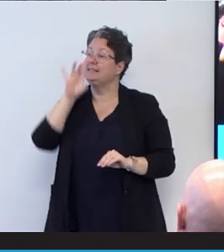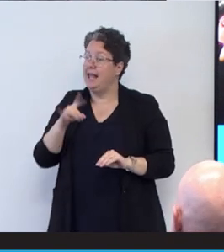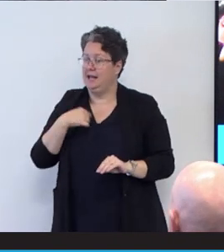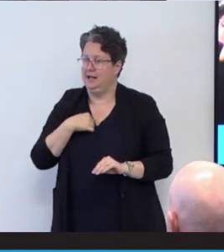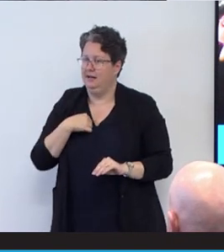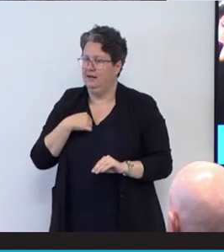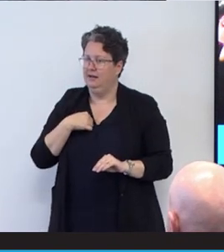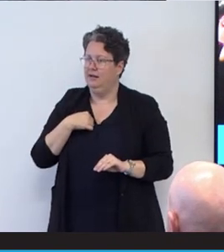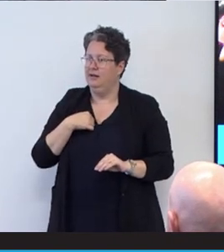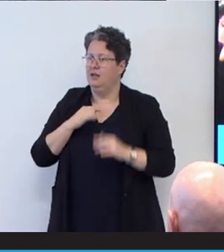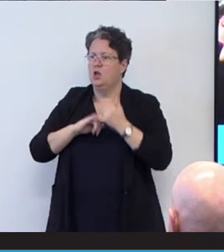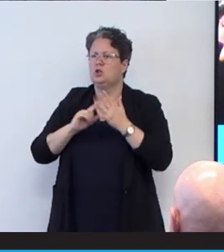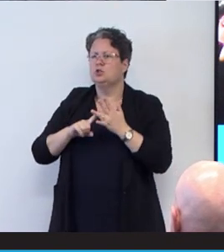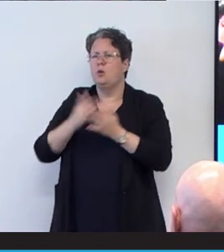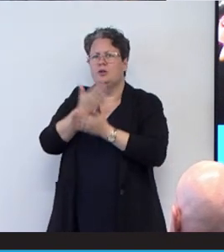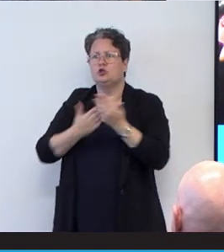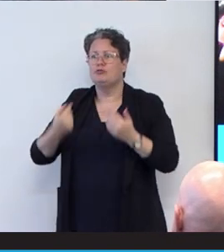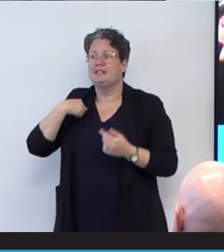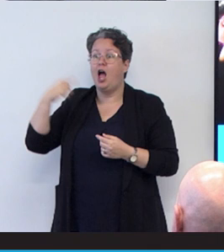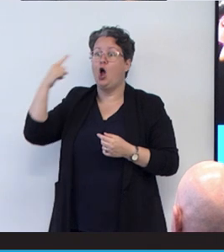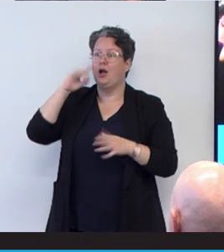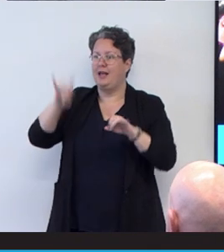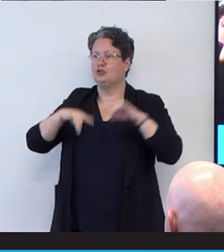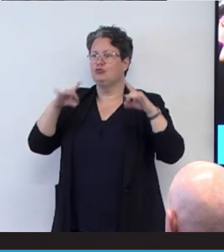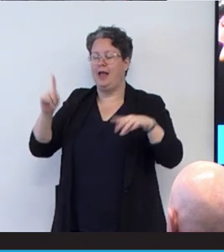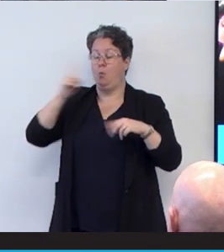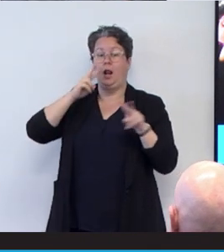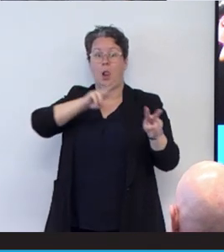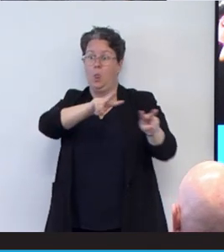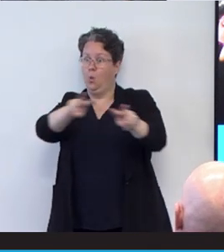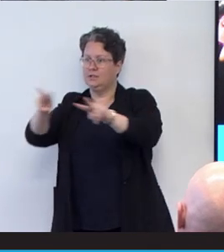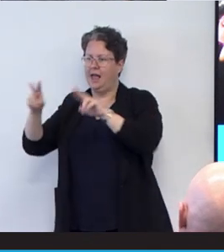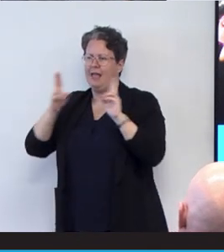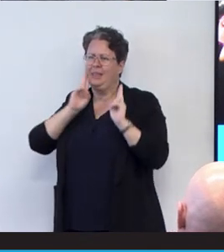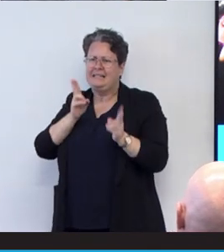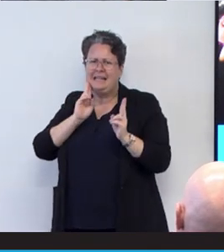And so the stories that I heard about Australia and the landscape and the nature and the culture,